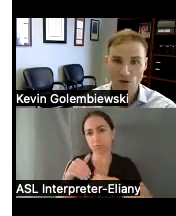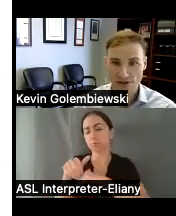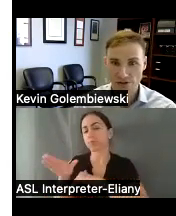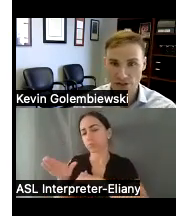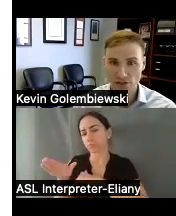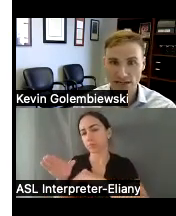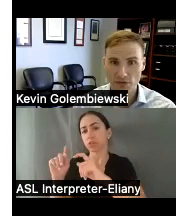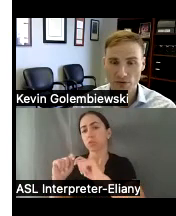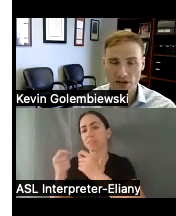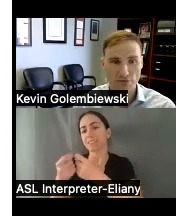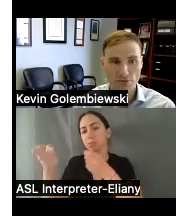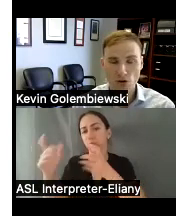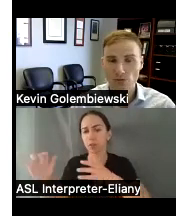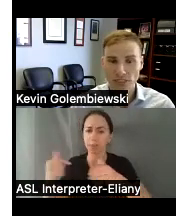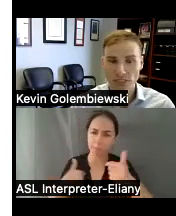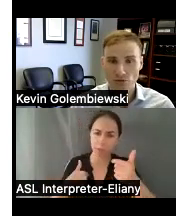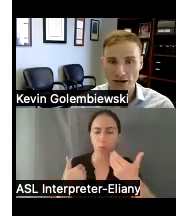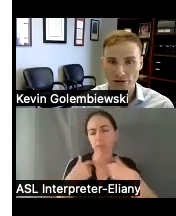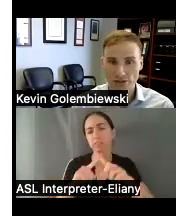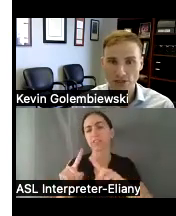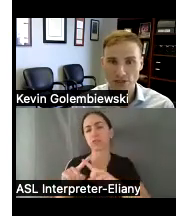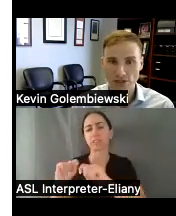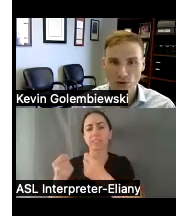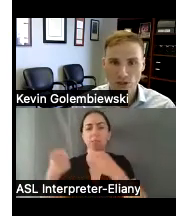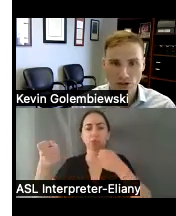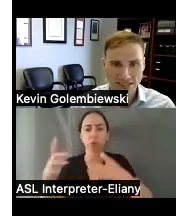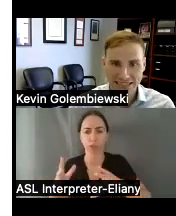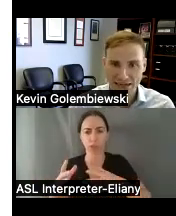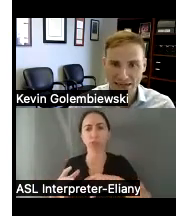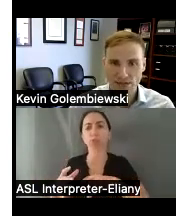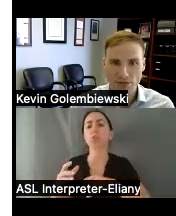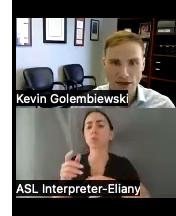director someone like me we have multiple team directors who address different subject matter